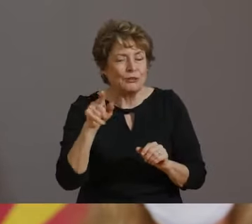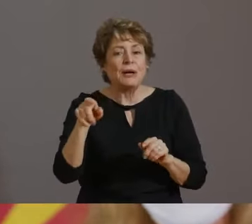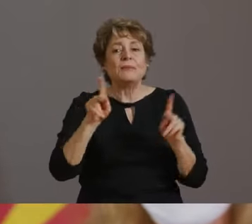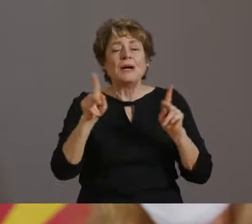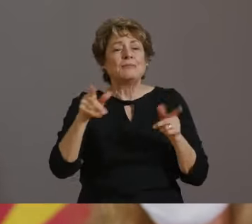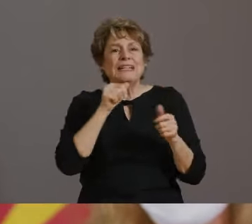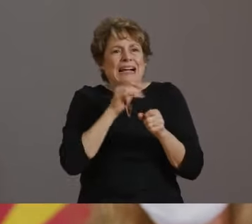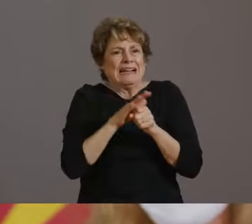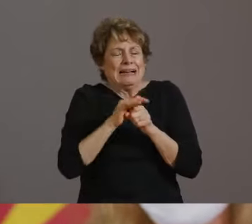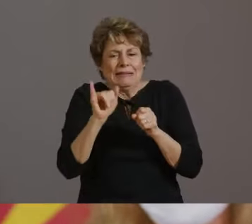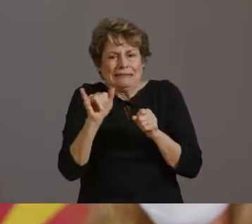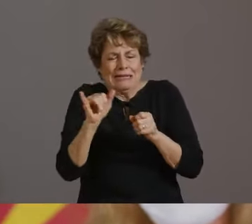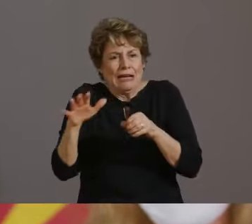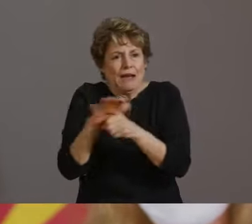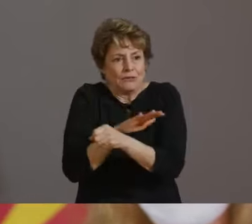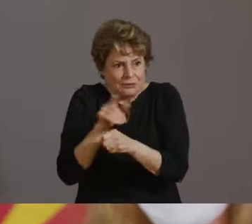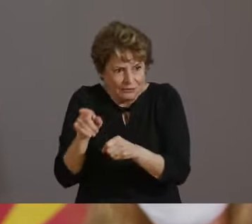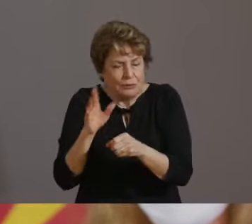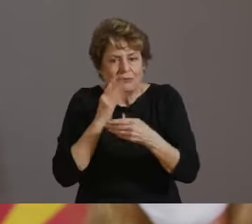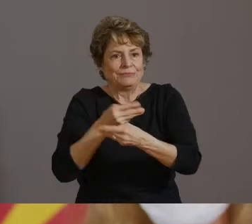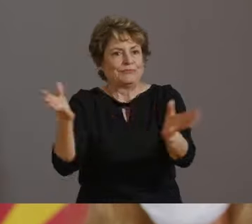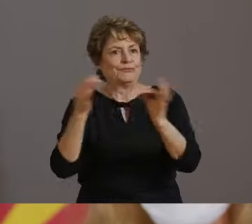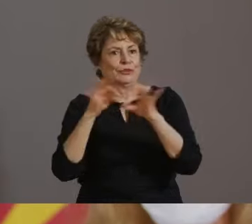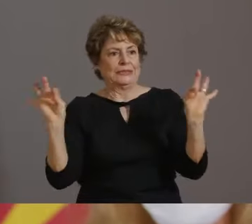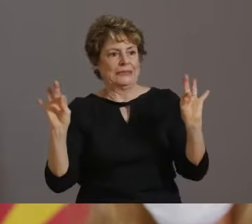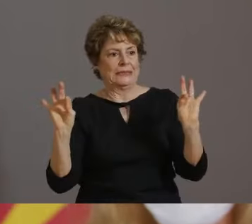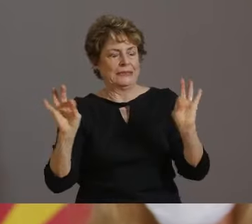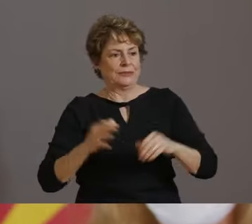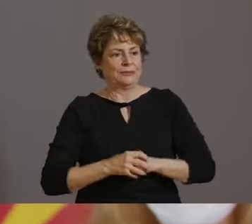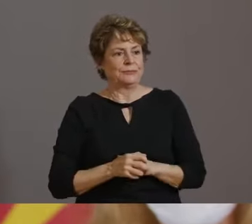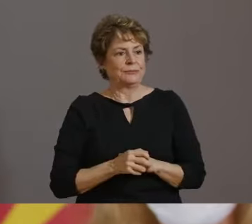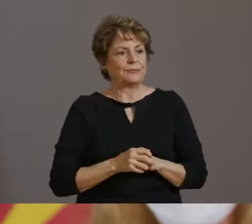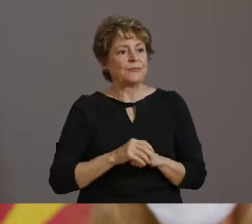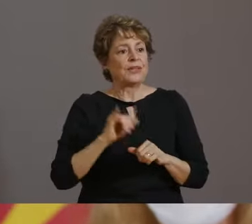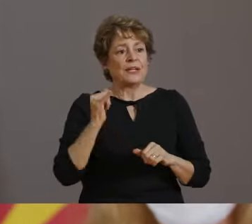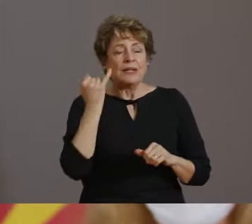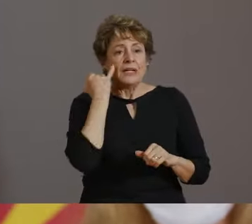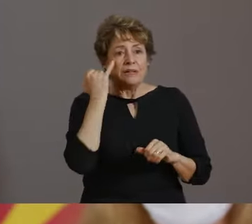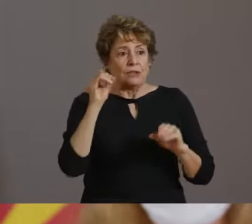ARIZONANS WHO LACK HEALTH INSURANCE WILL BE ABLE TO RECEIVE ONE OF THESE SHOTS AT YOUR